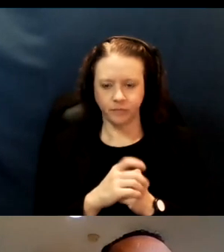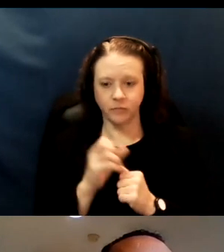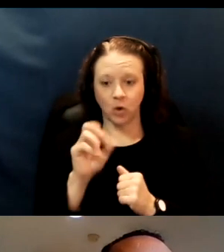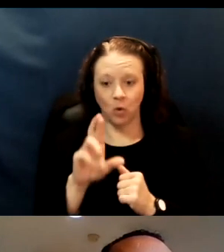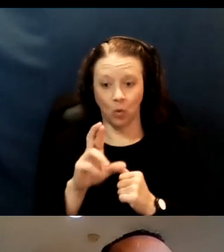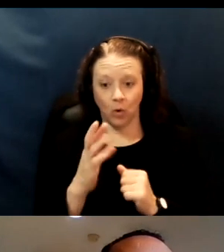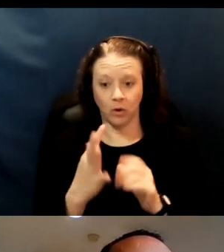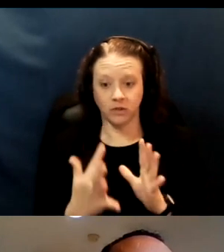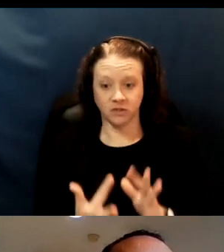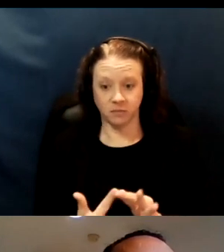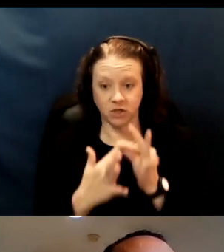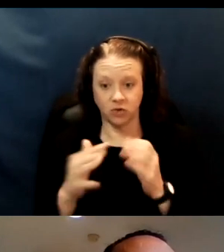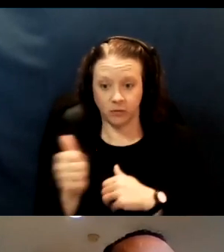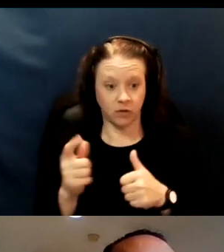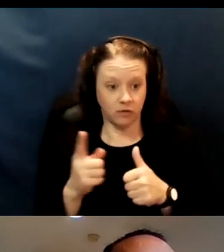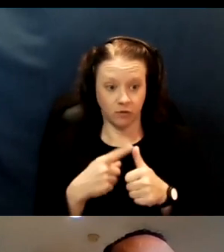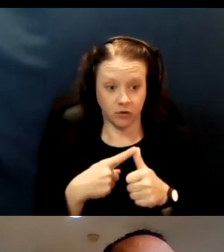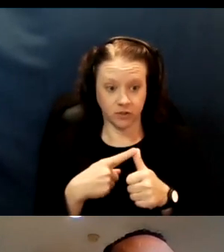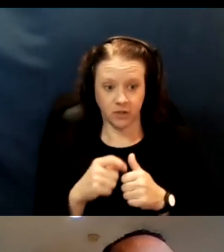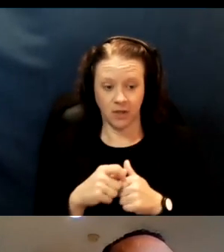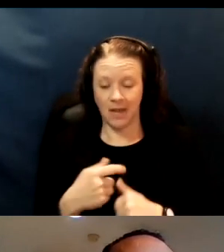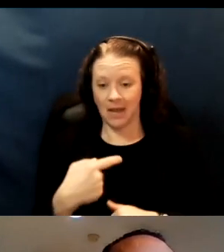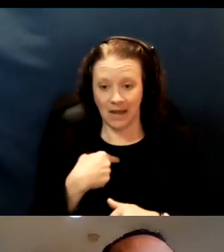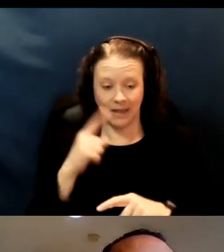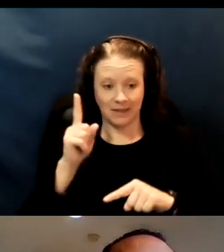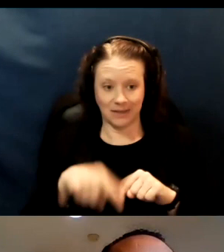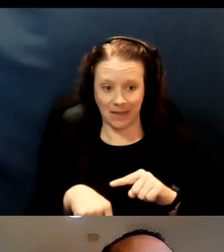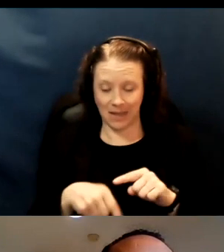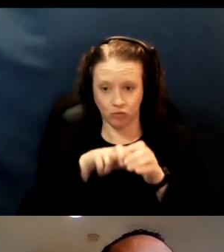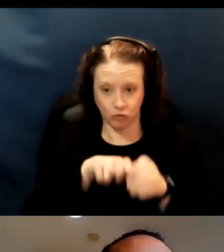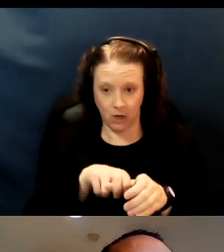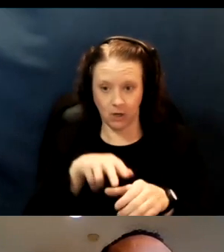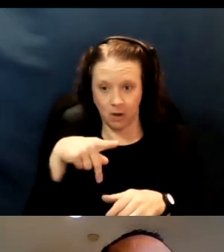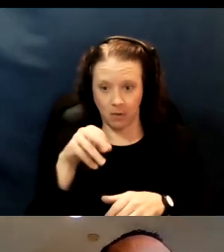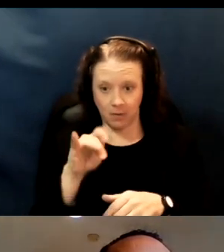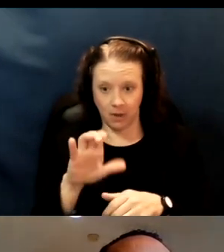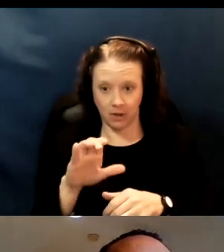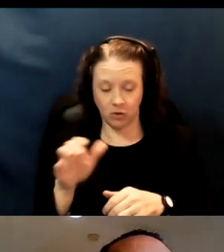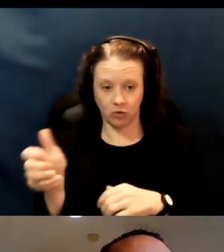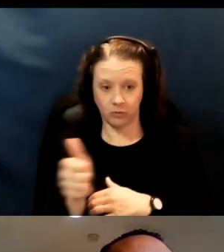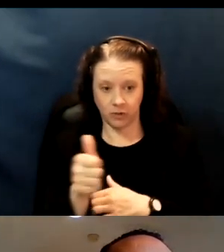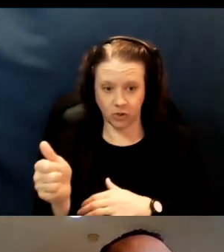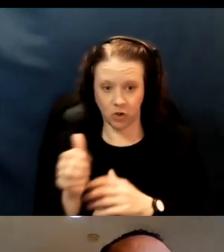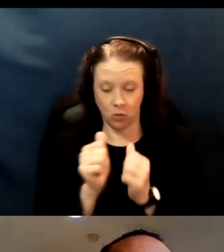So the first one is, I am unable to ride public transit without the assistance of another person,